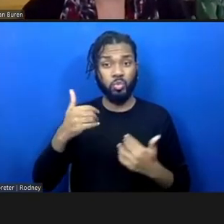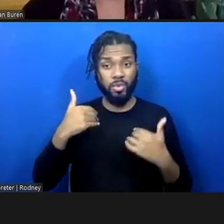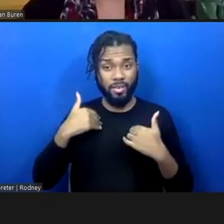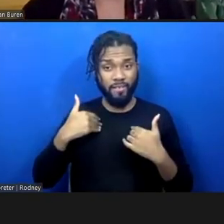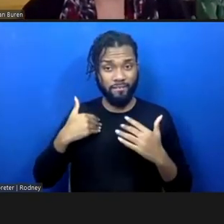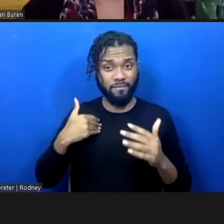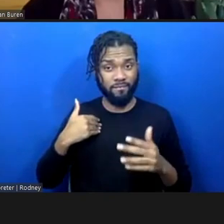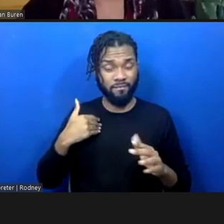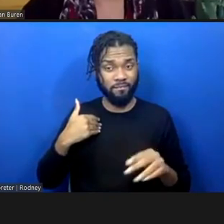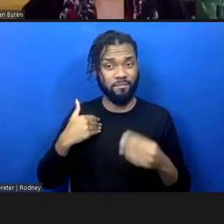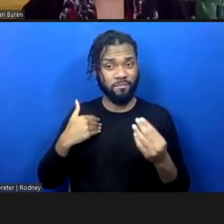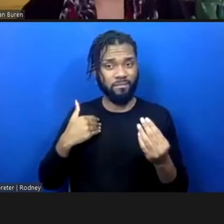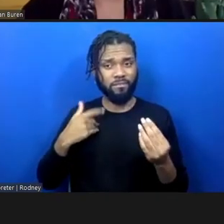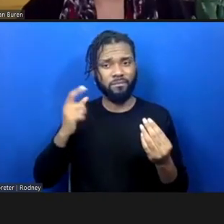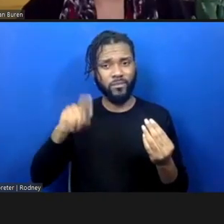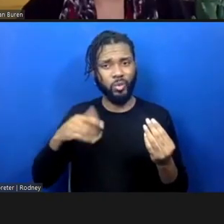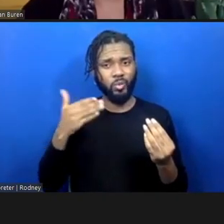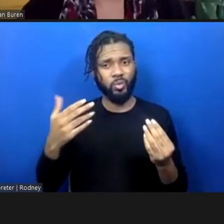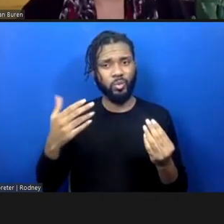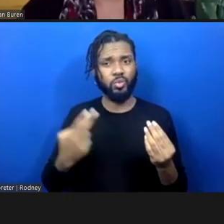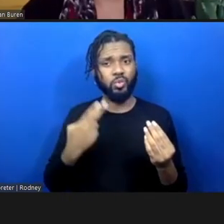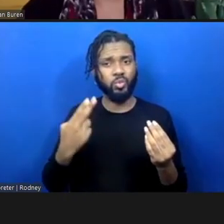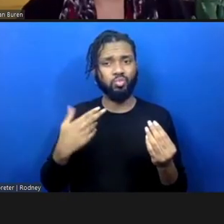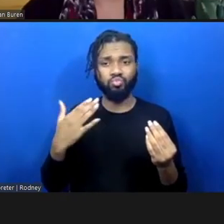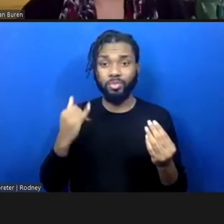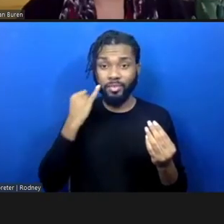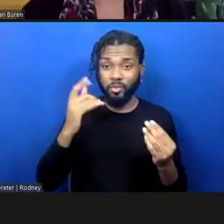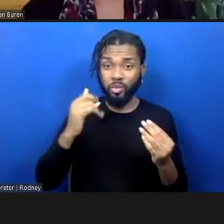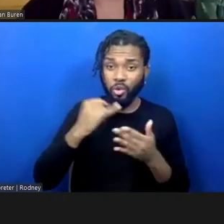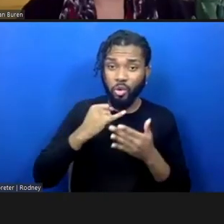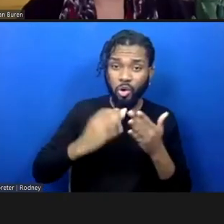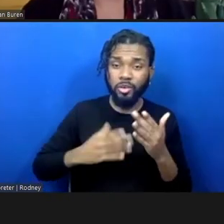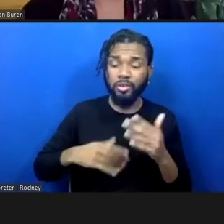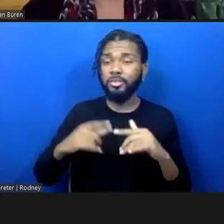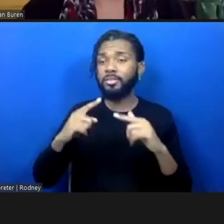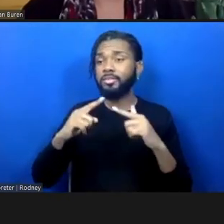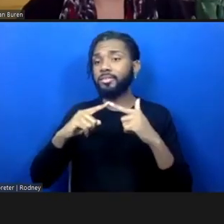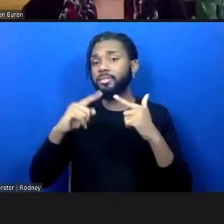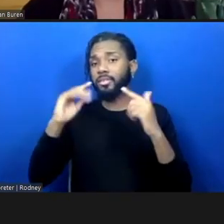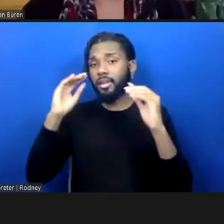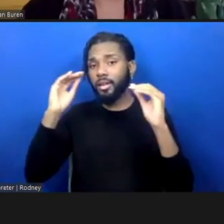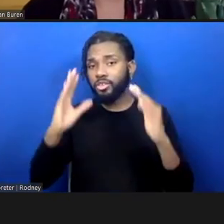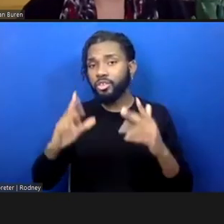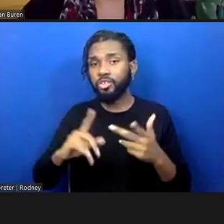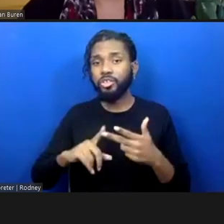you really should use it, whether you're an artist, or an educator, or a scholar